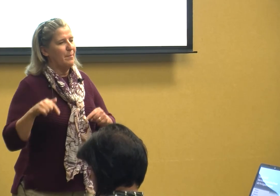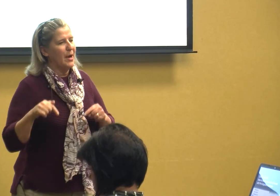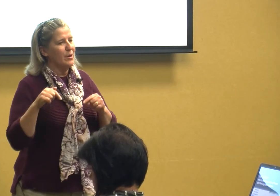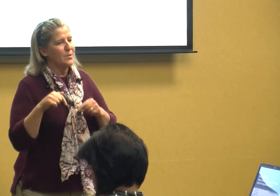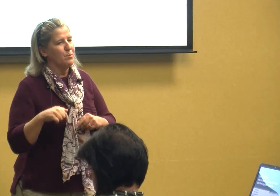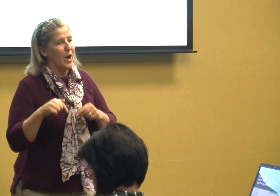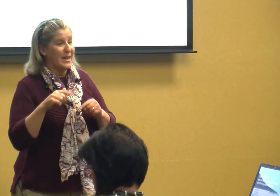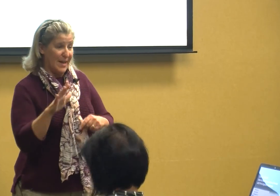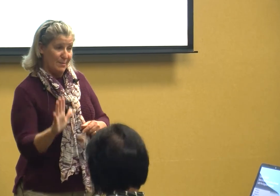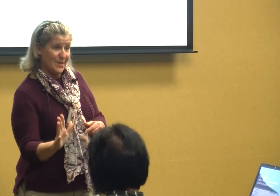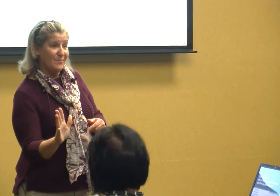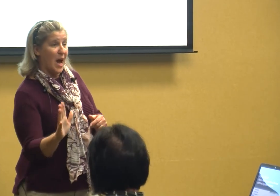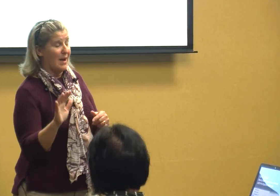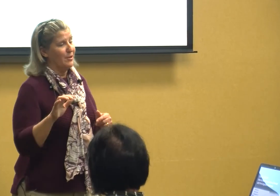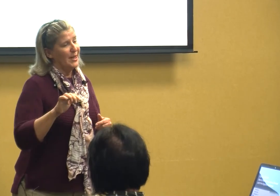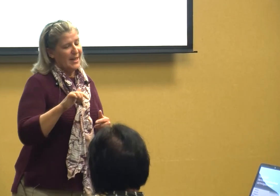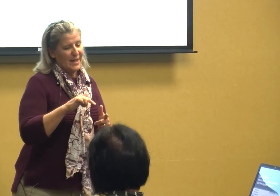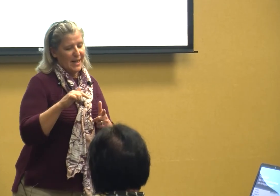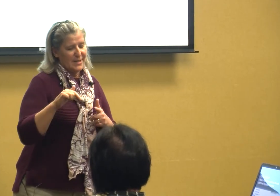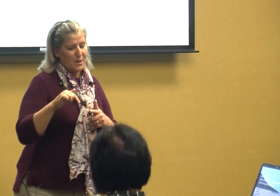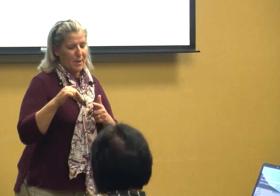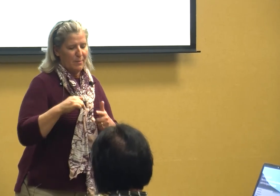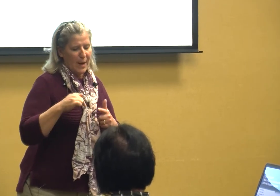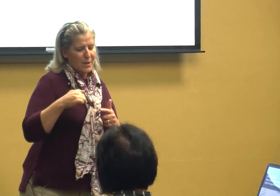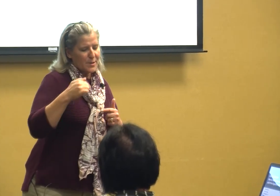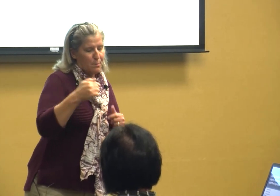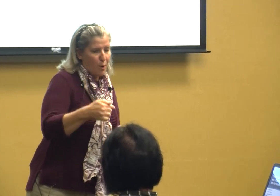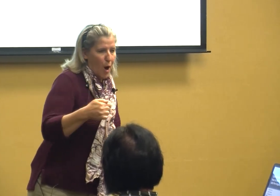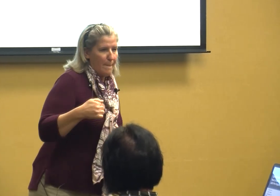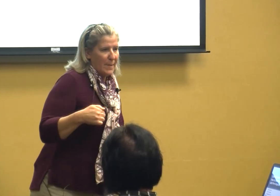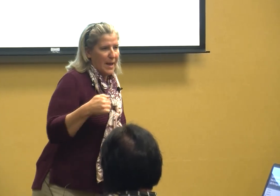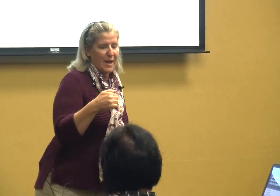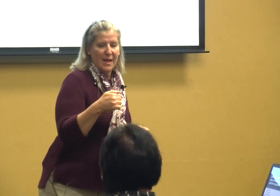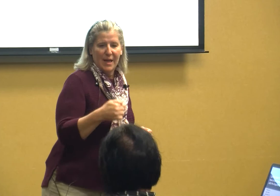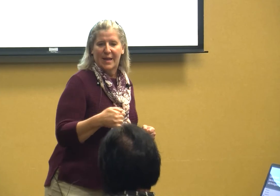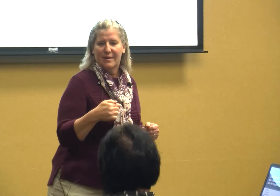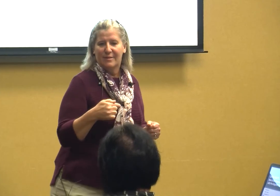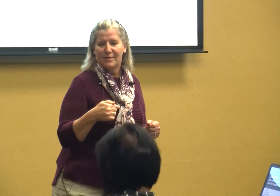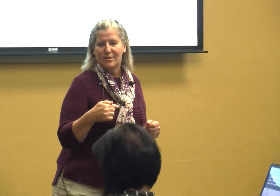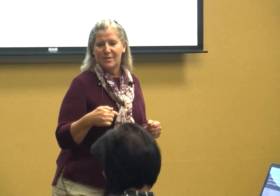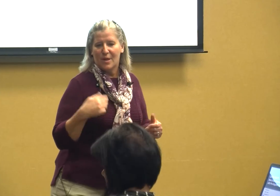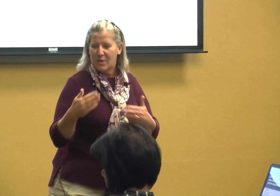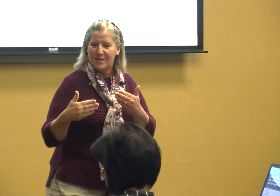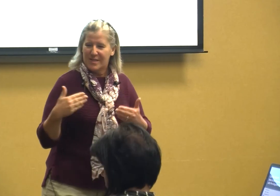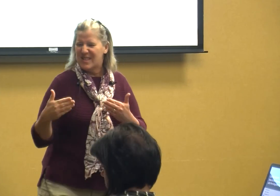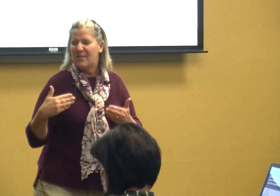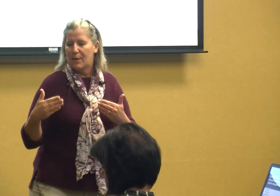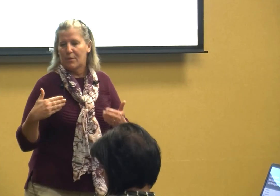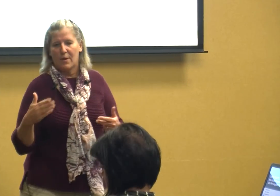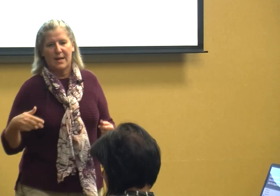parents brought him he was five and so my parents brought me in so that to see if he would recognize